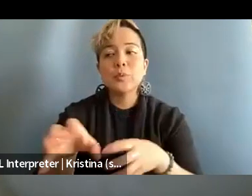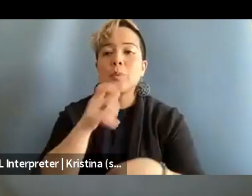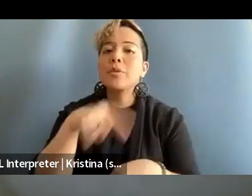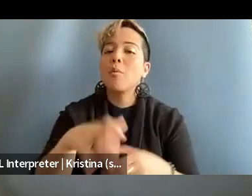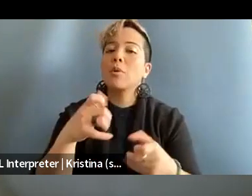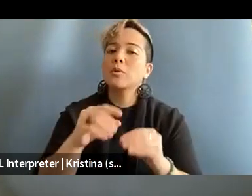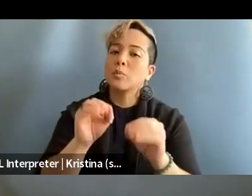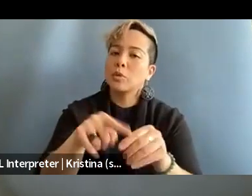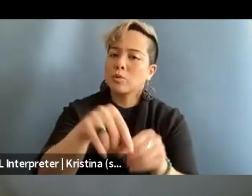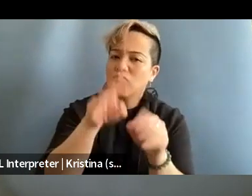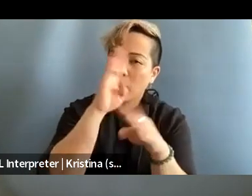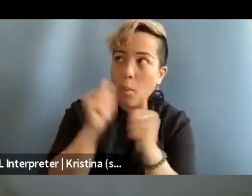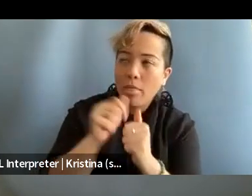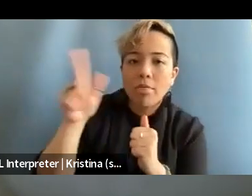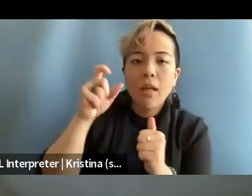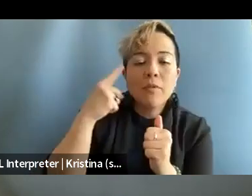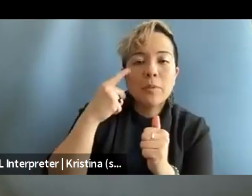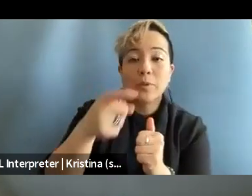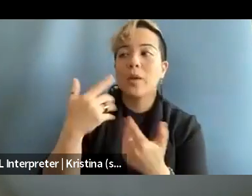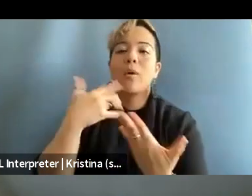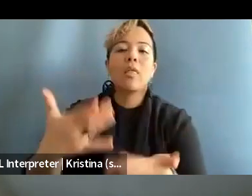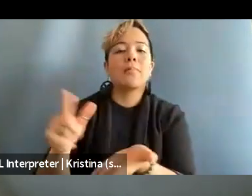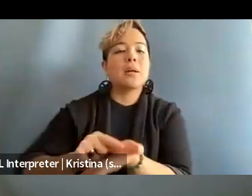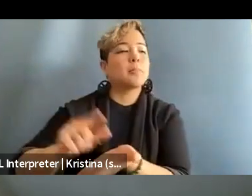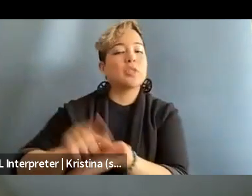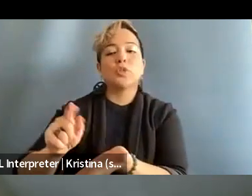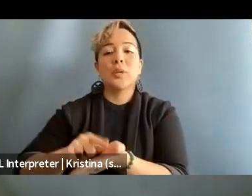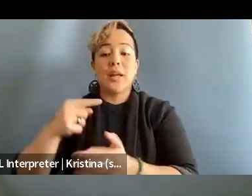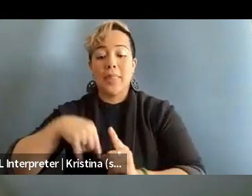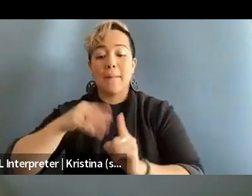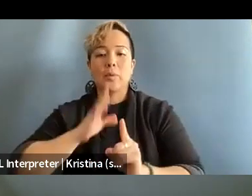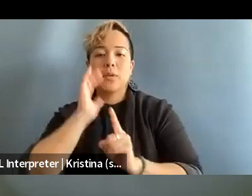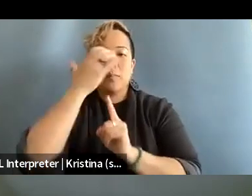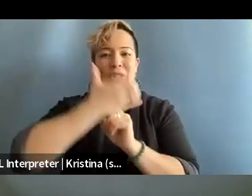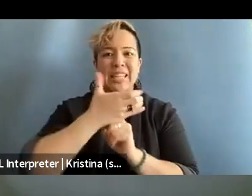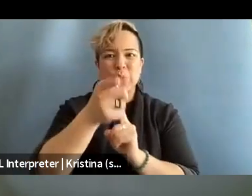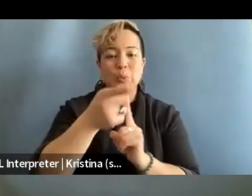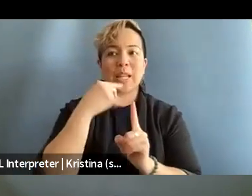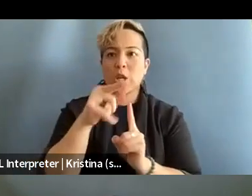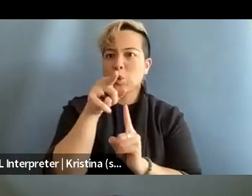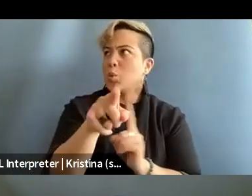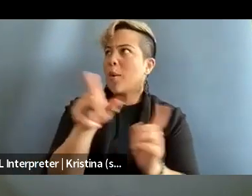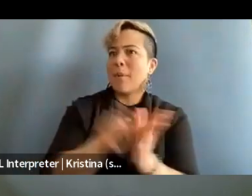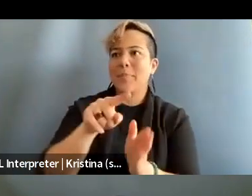they want to put you in trouble with the government. So they publish things impersonating you saying that you publish these stories for example